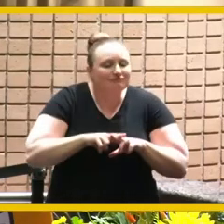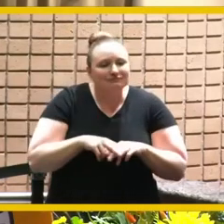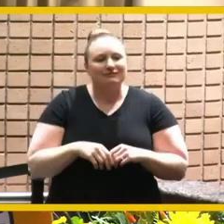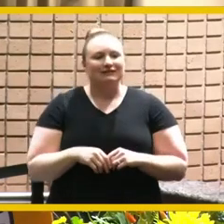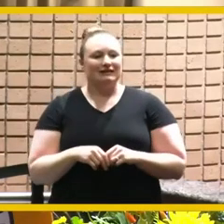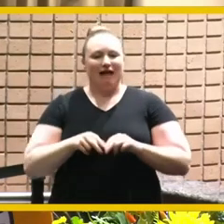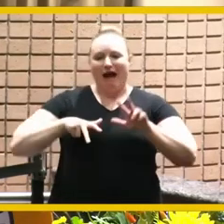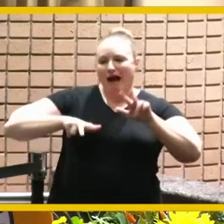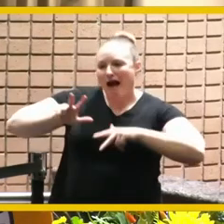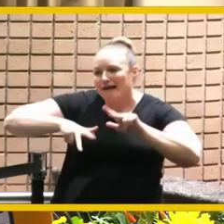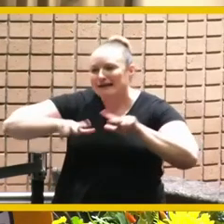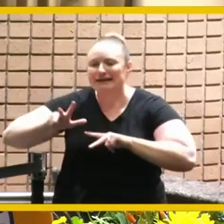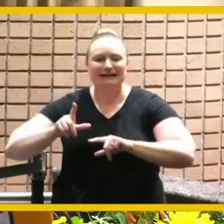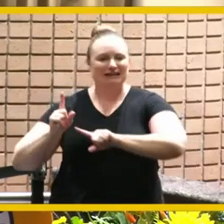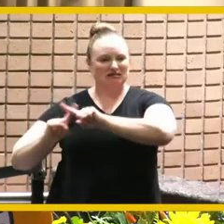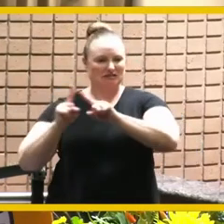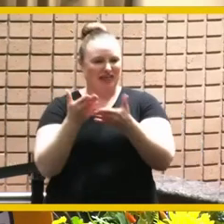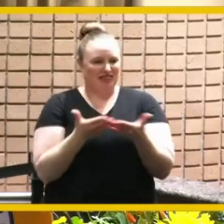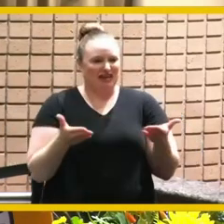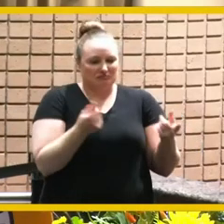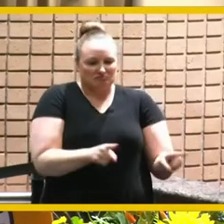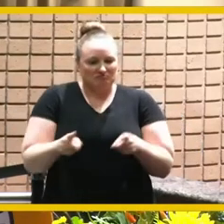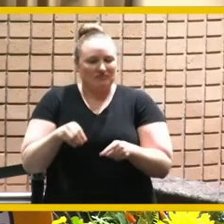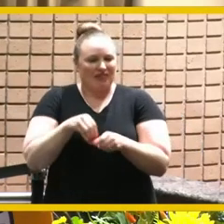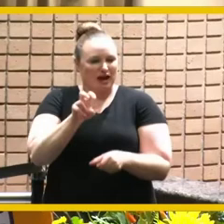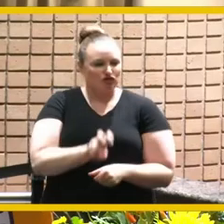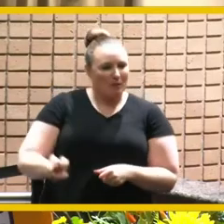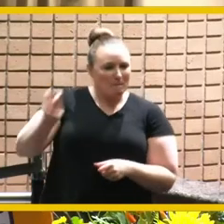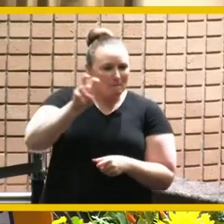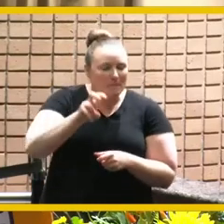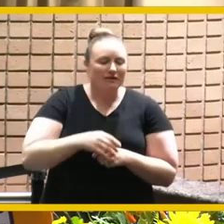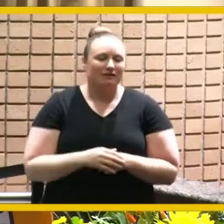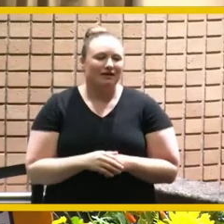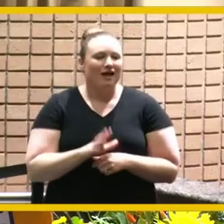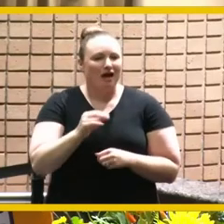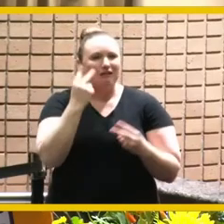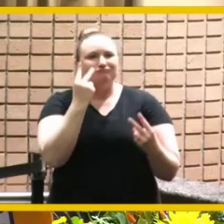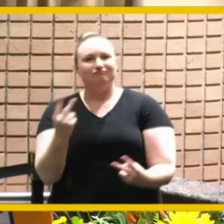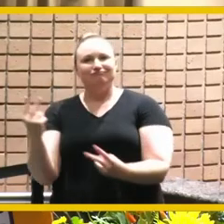different things on that trip and that's something that i will always remember and cherish and